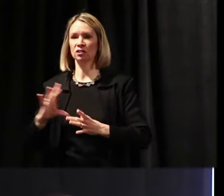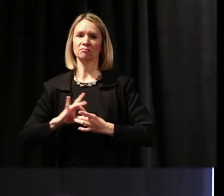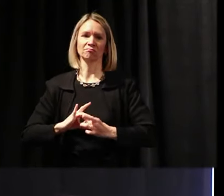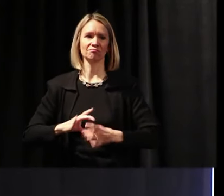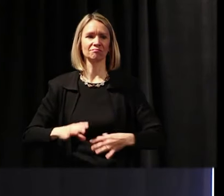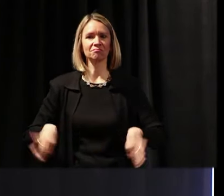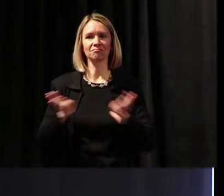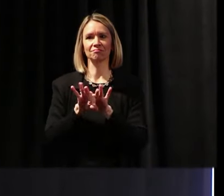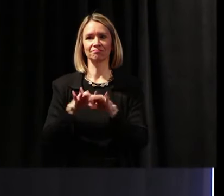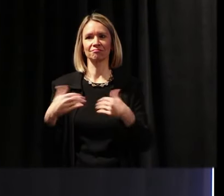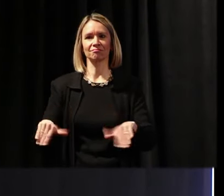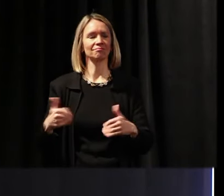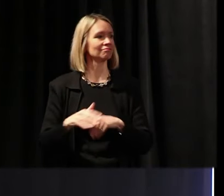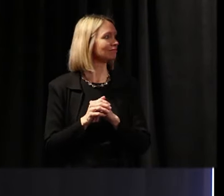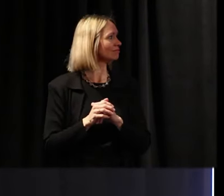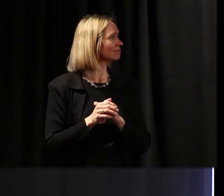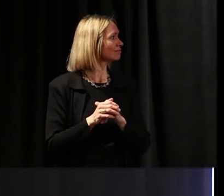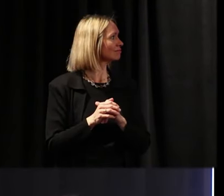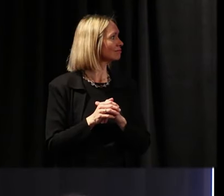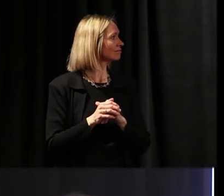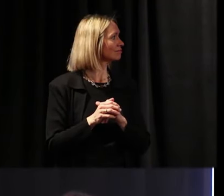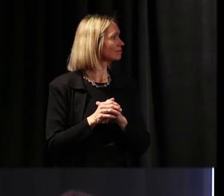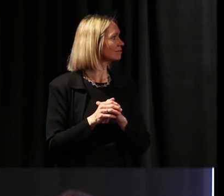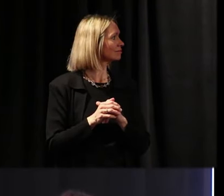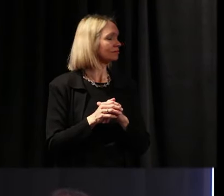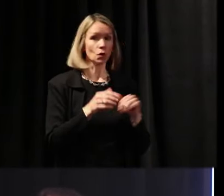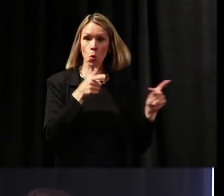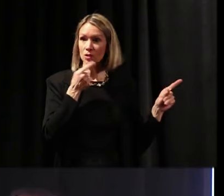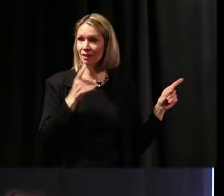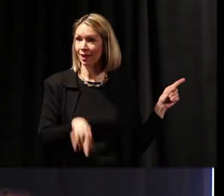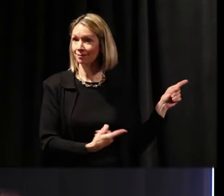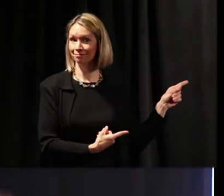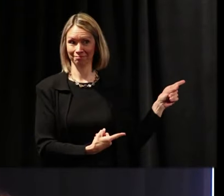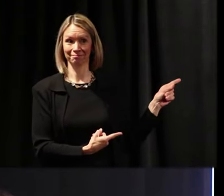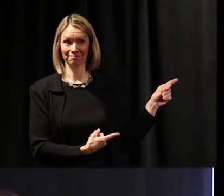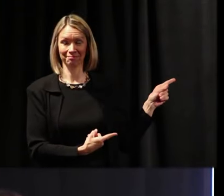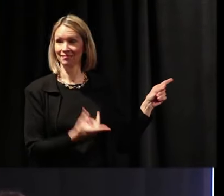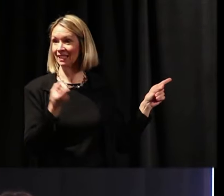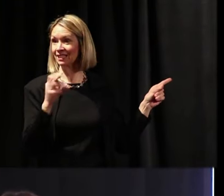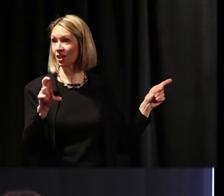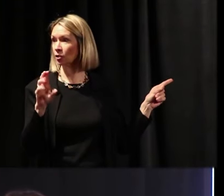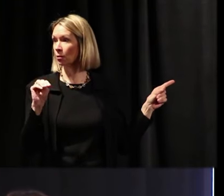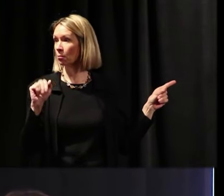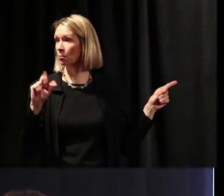Who said these things? Dr. Marschark, are you in here anywhere?